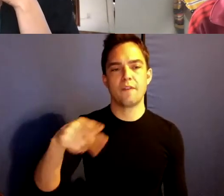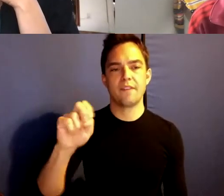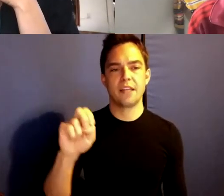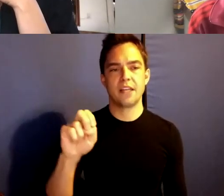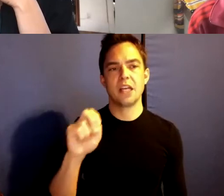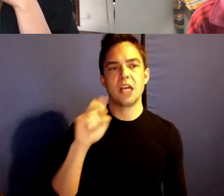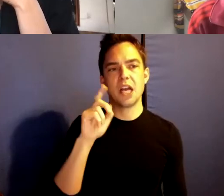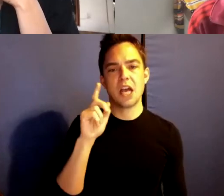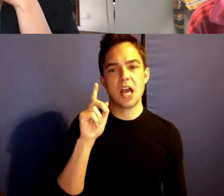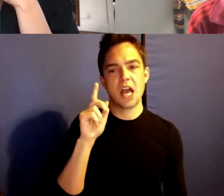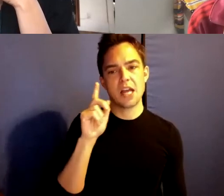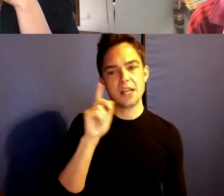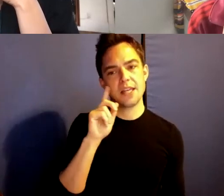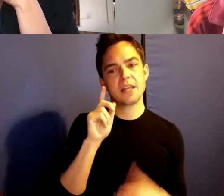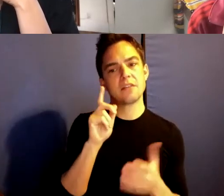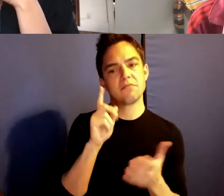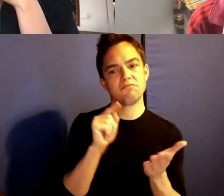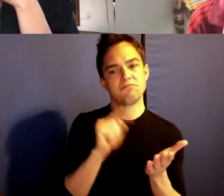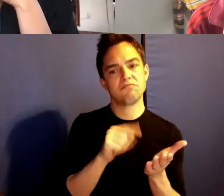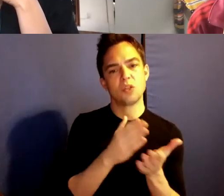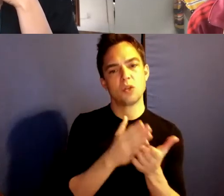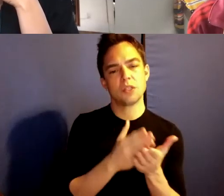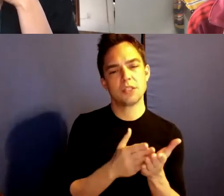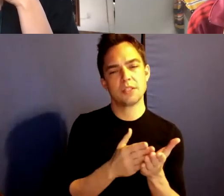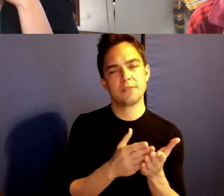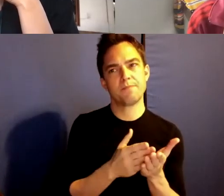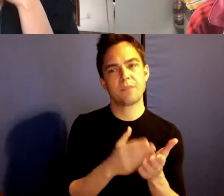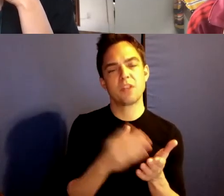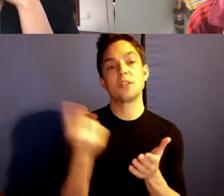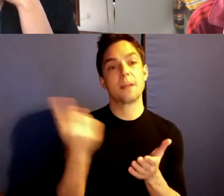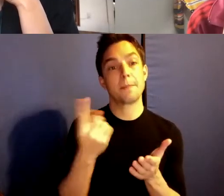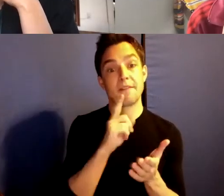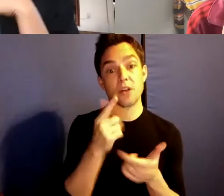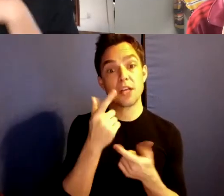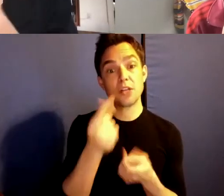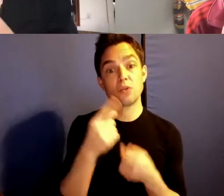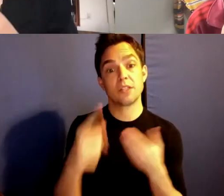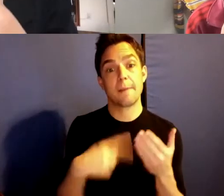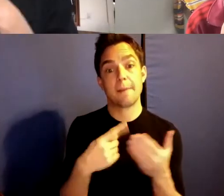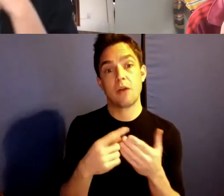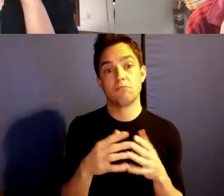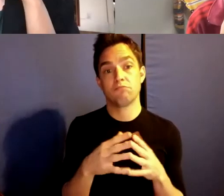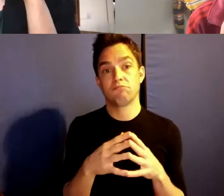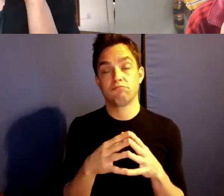that there's something really interesting about the fact for many of us.